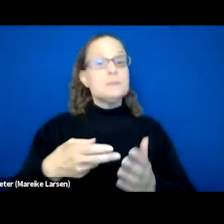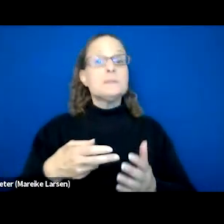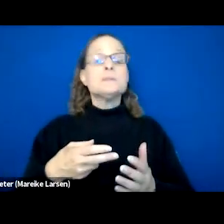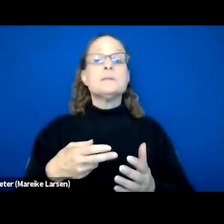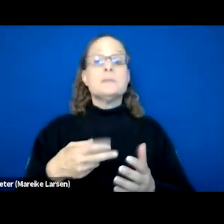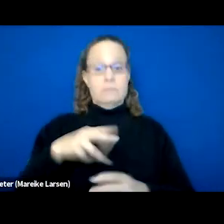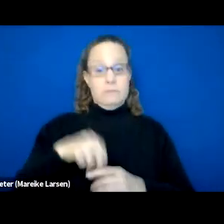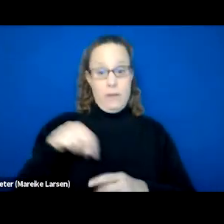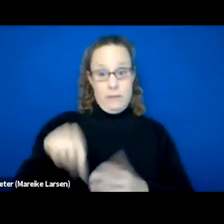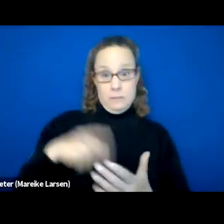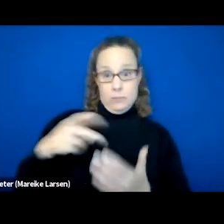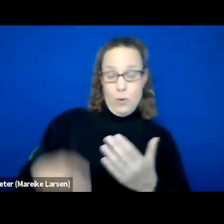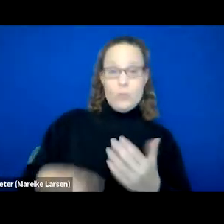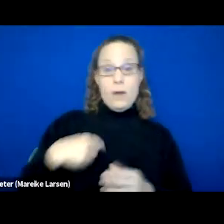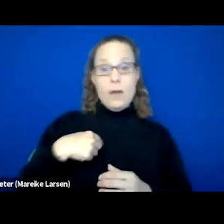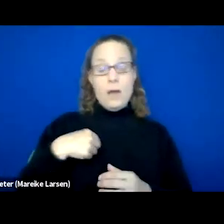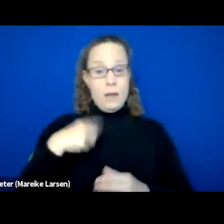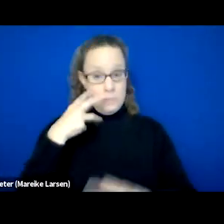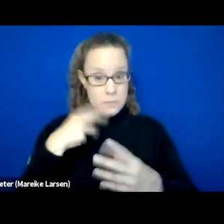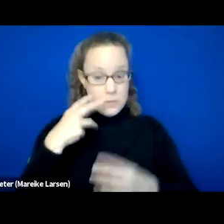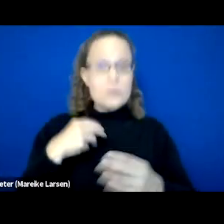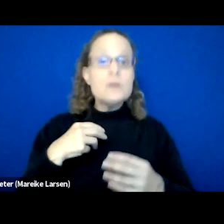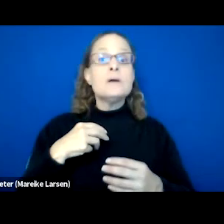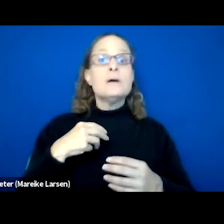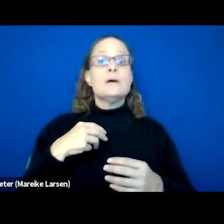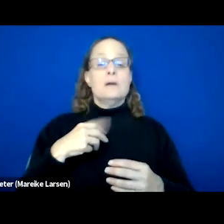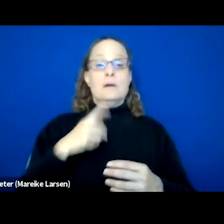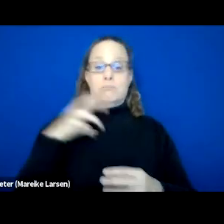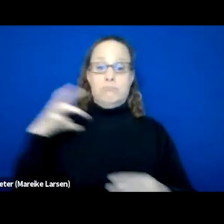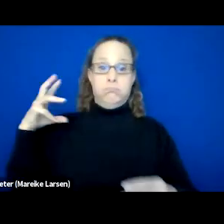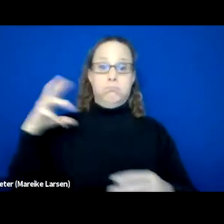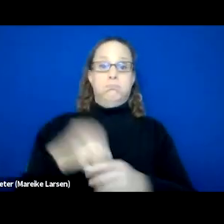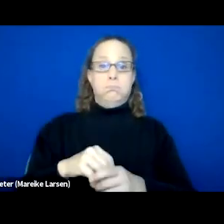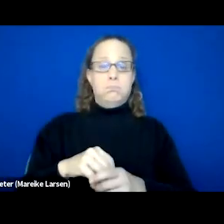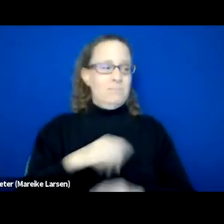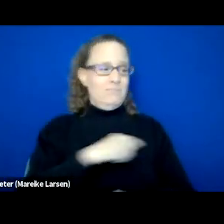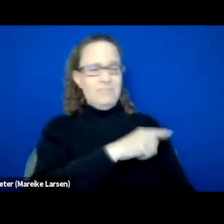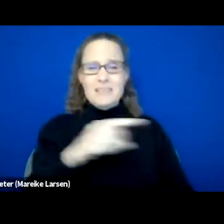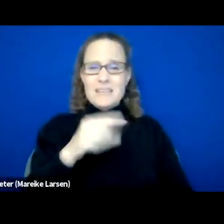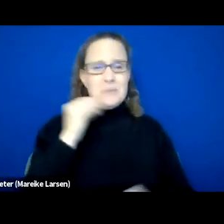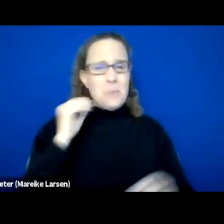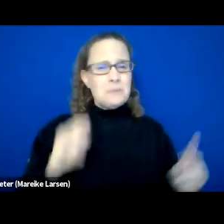and actually experiencing it, literally hands on, these people are incredible. These people are incredible,